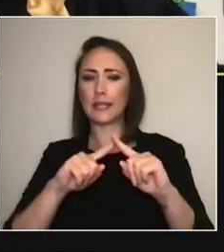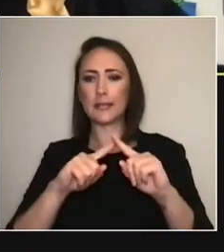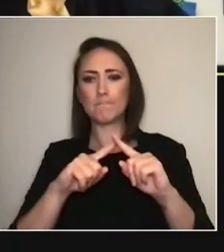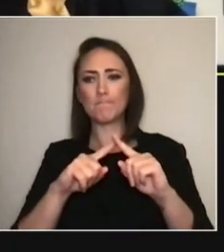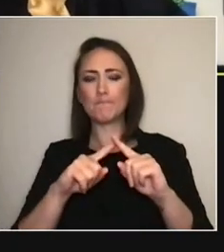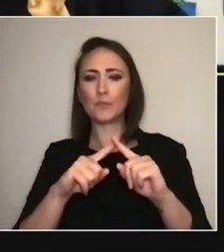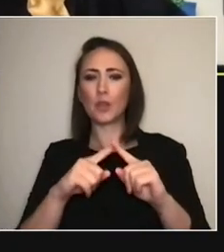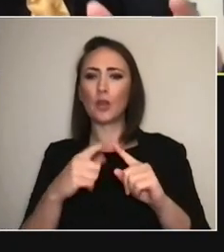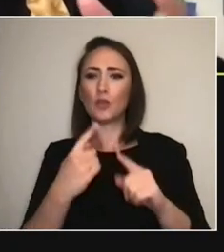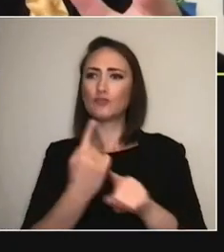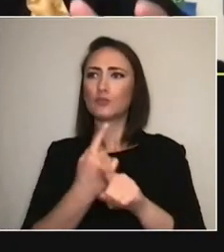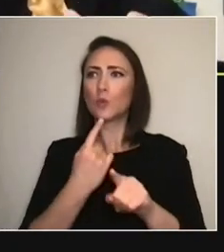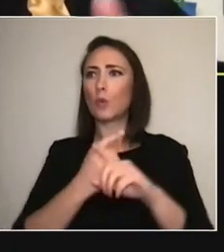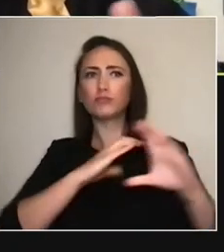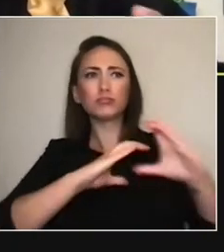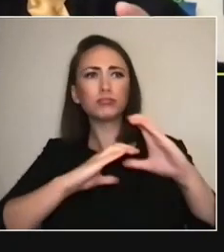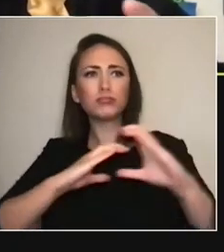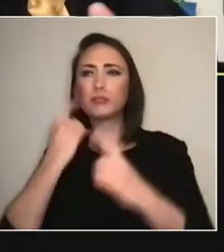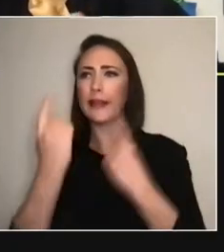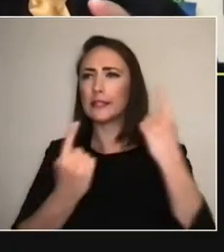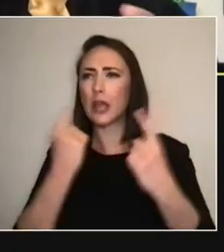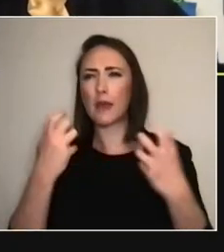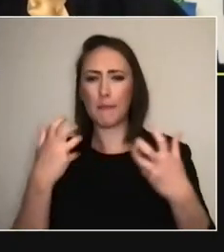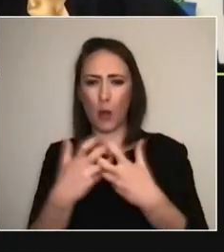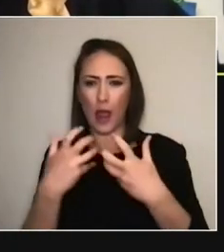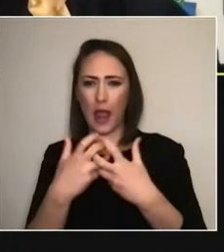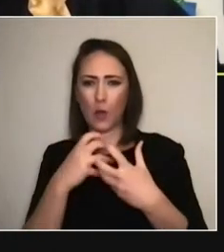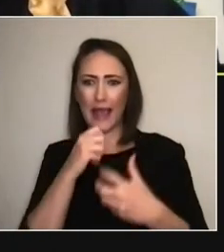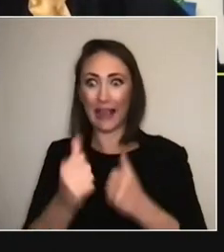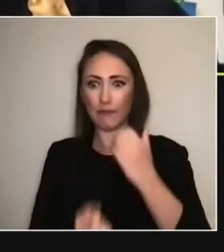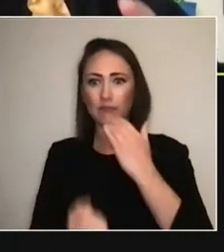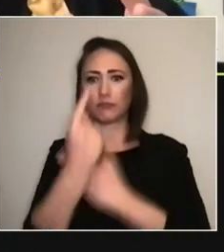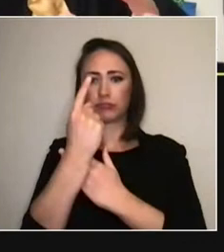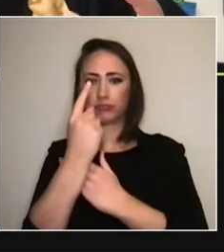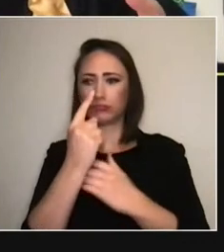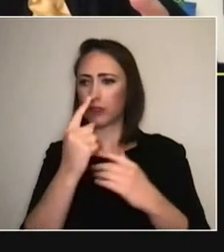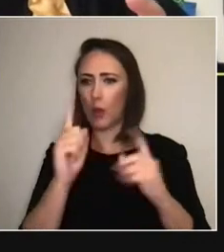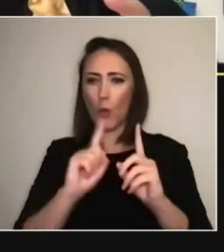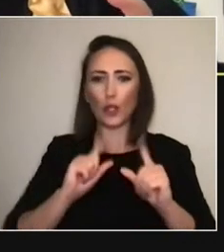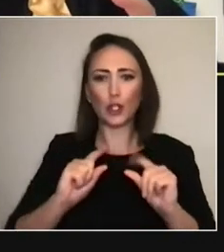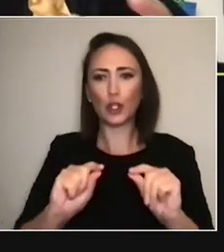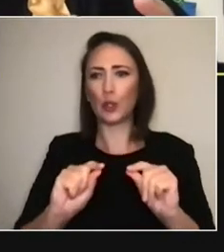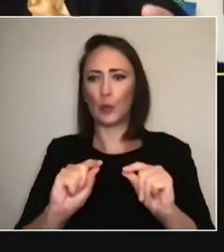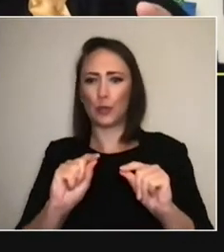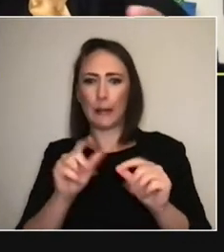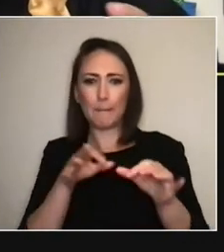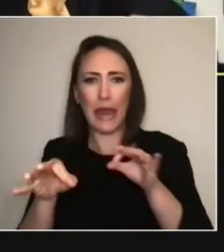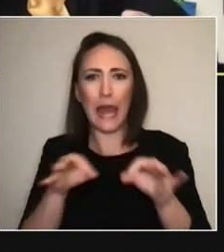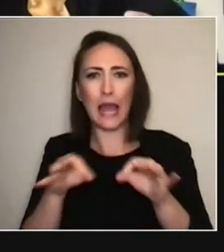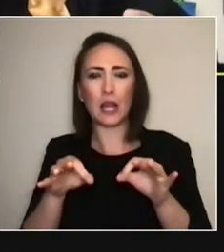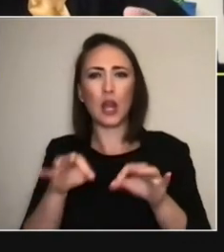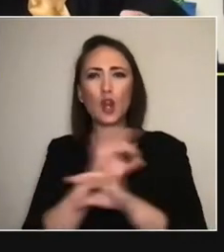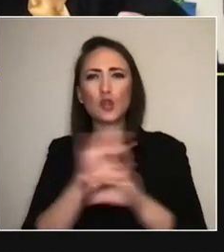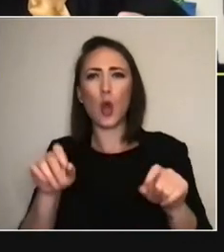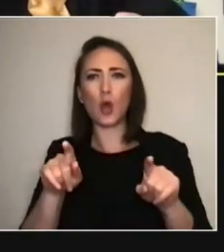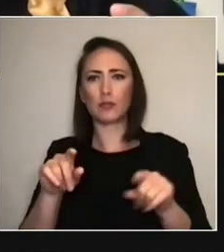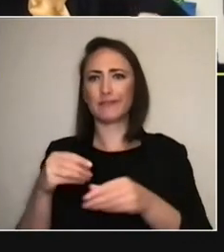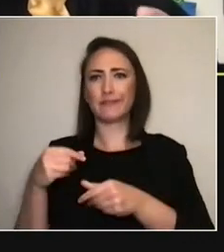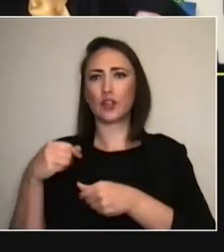'How can it move and evolve and be less rigid or static,'